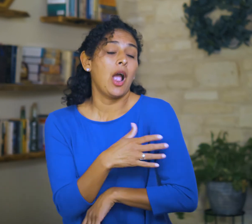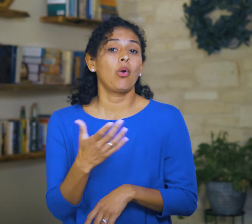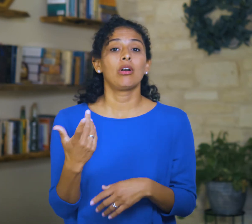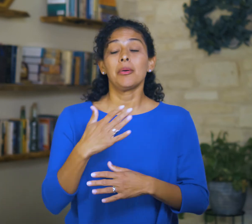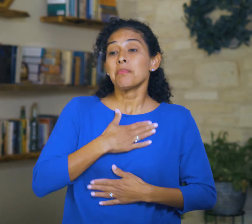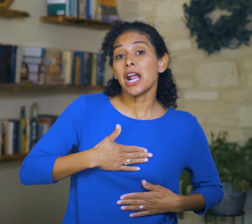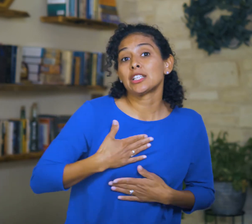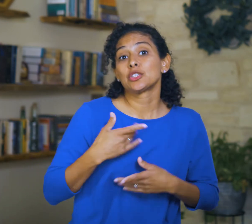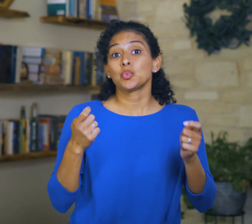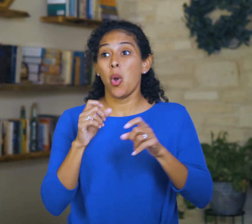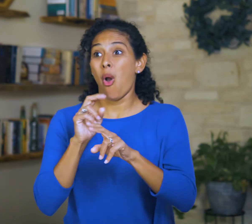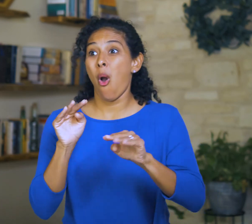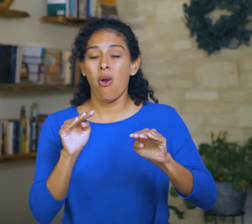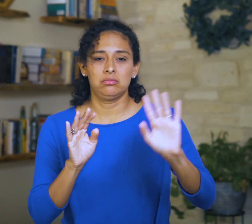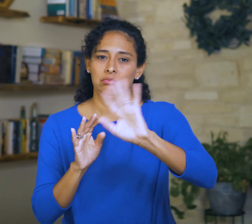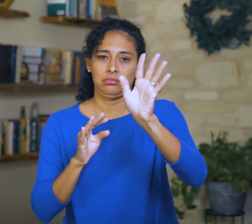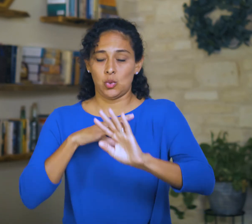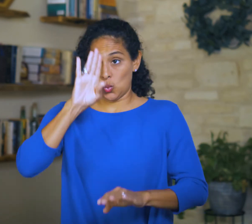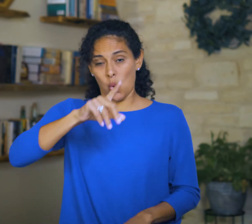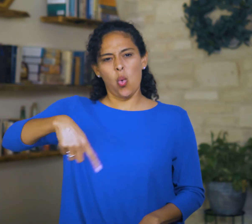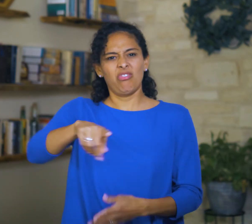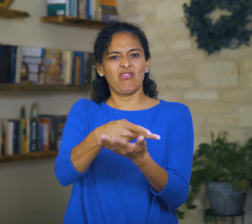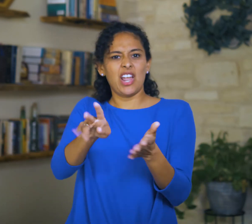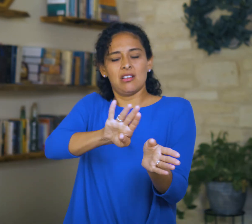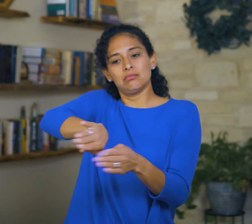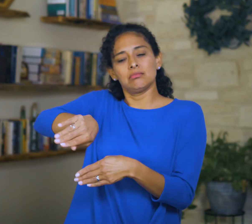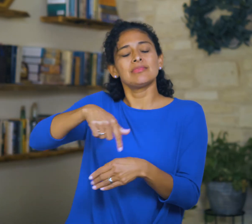or power or pleasure or control—because I know they’ll fail me.